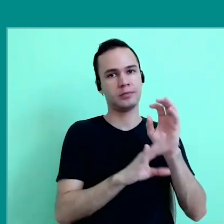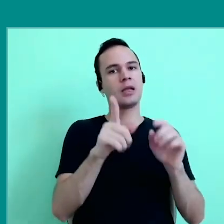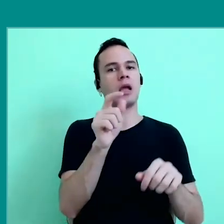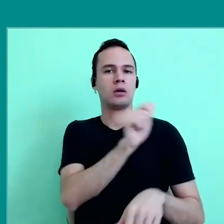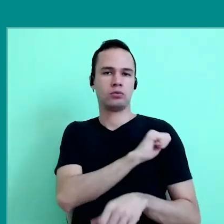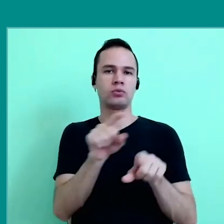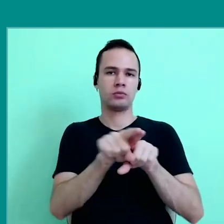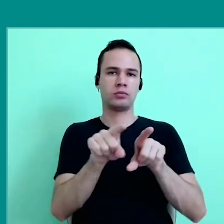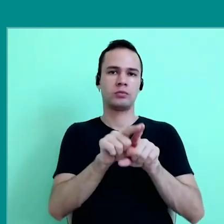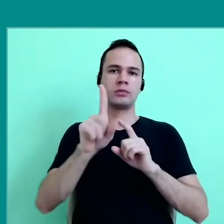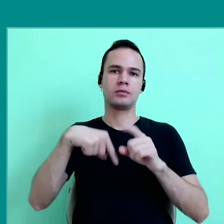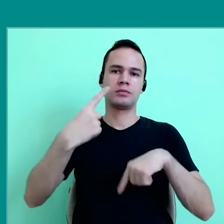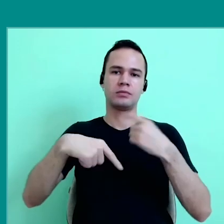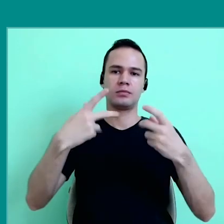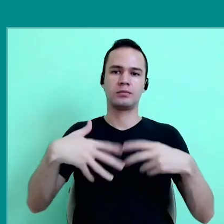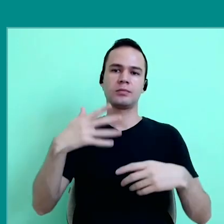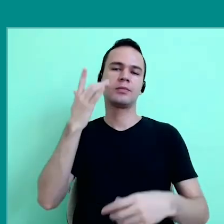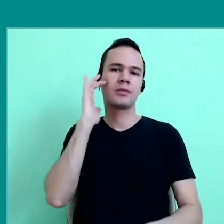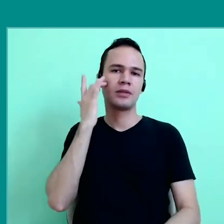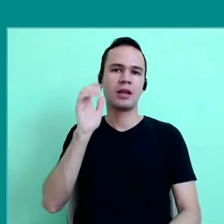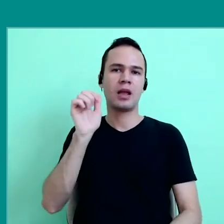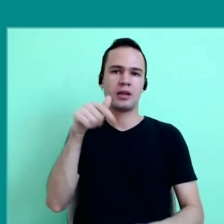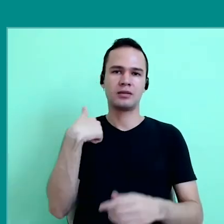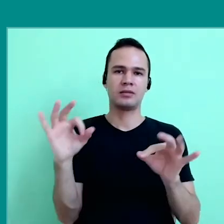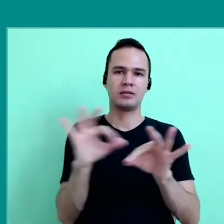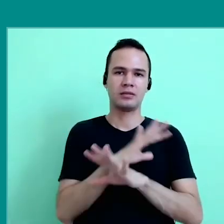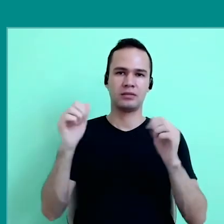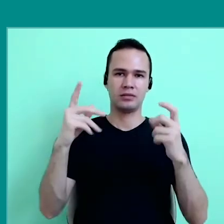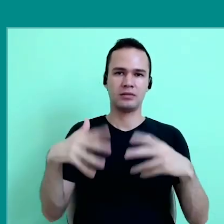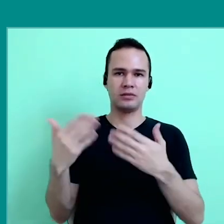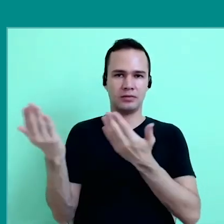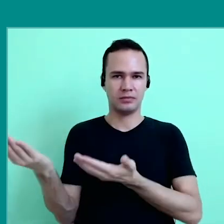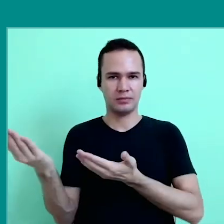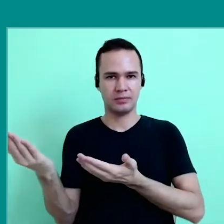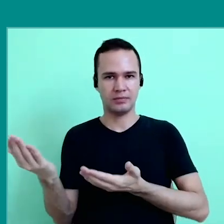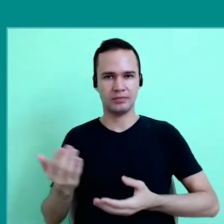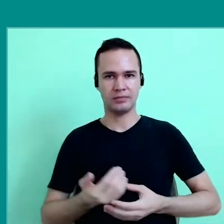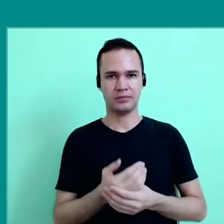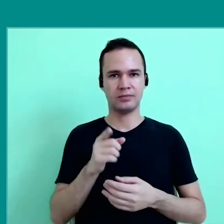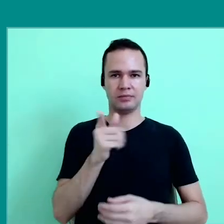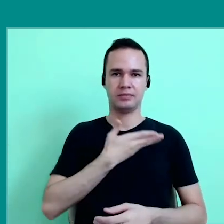I could go on but here I think, Angela, I finish and I give the floor to my colleagues.